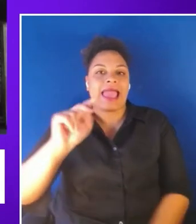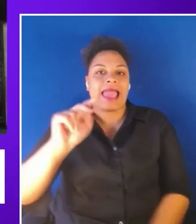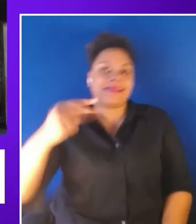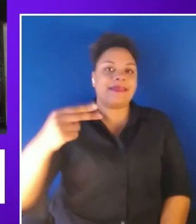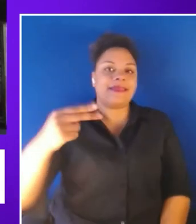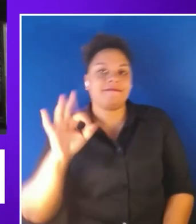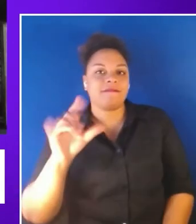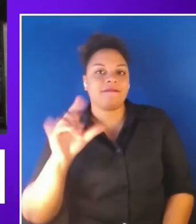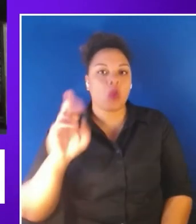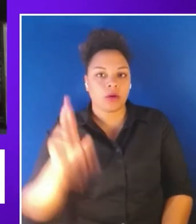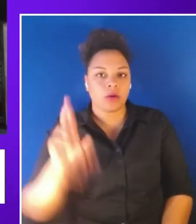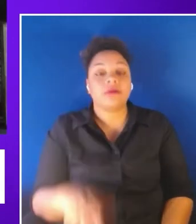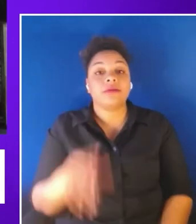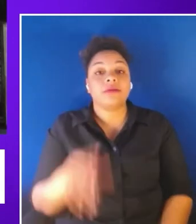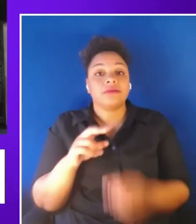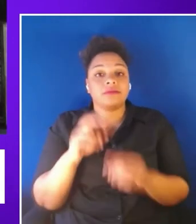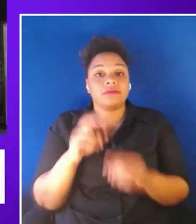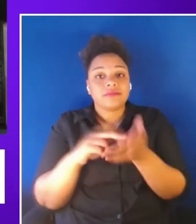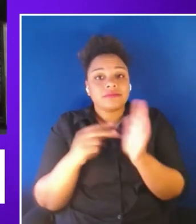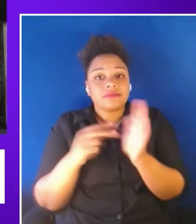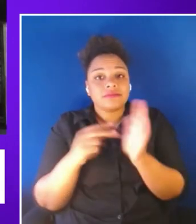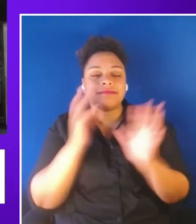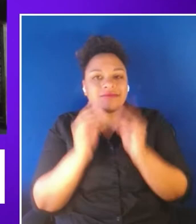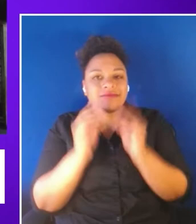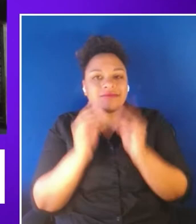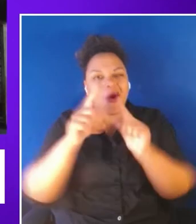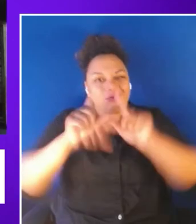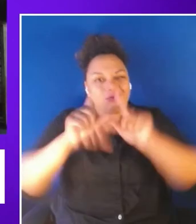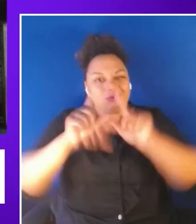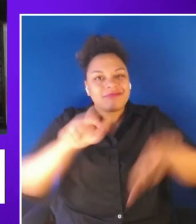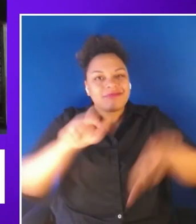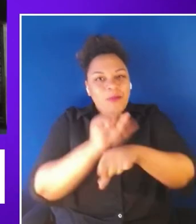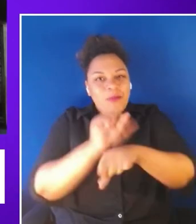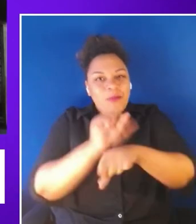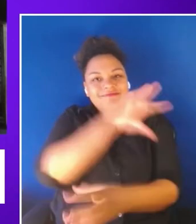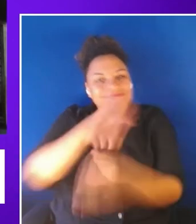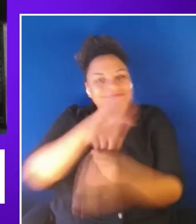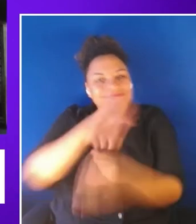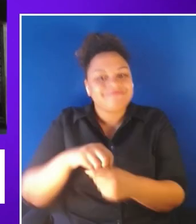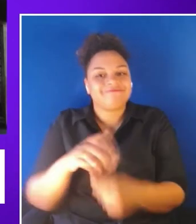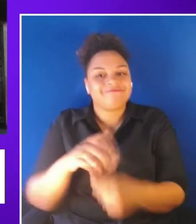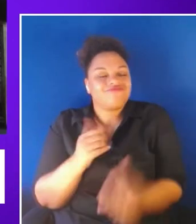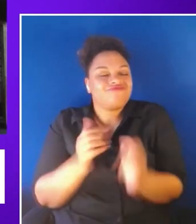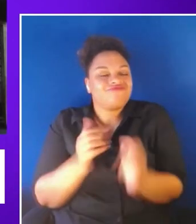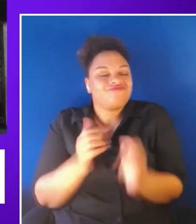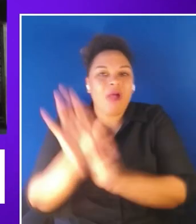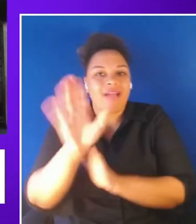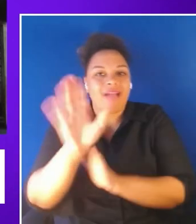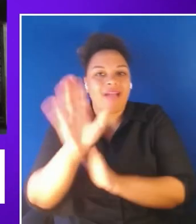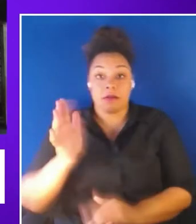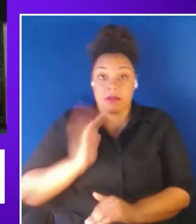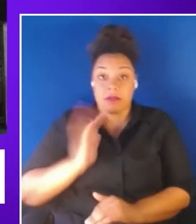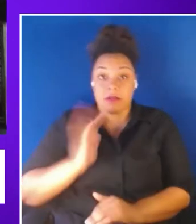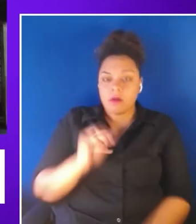allow all employees to participate and thrive. Prior to that Marisol spent the last two decades